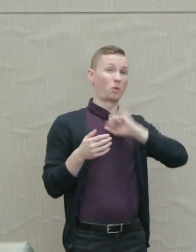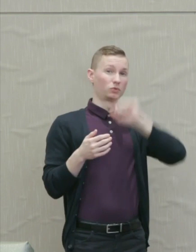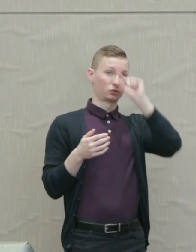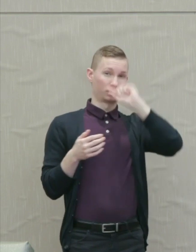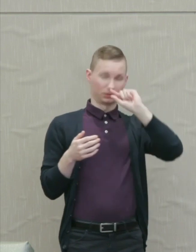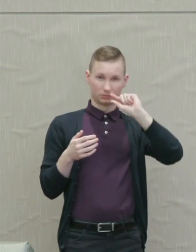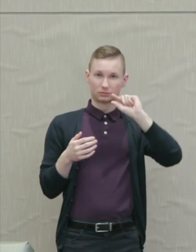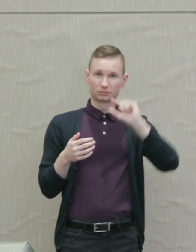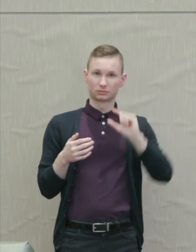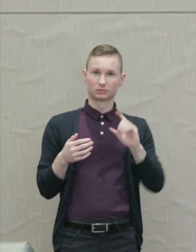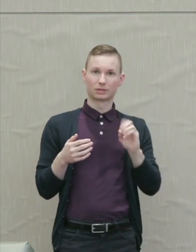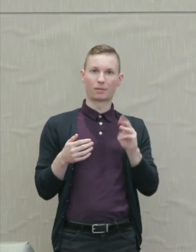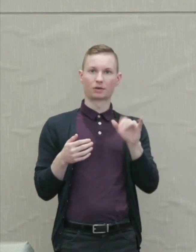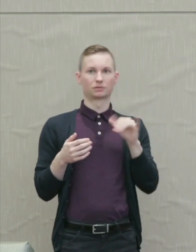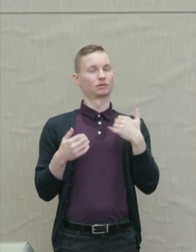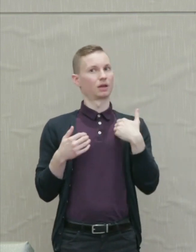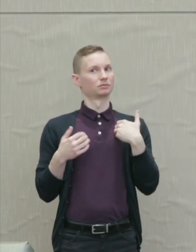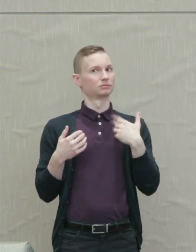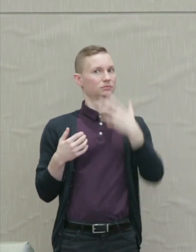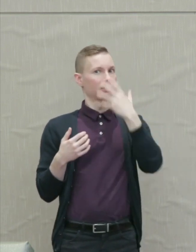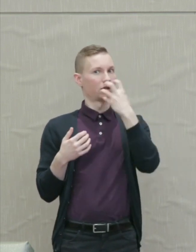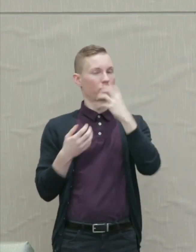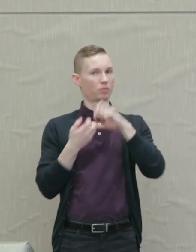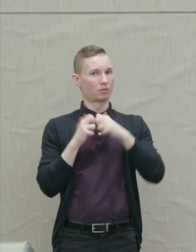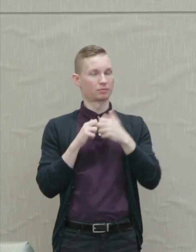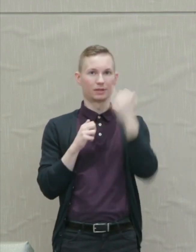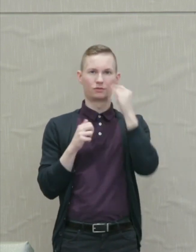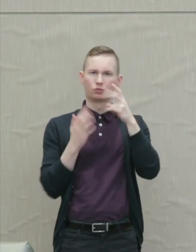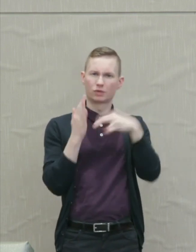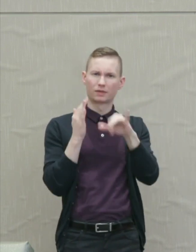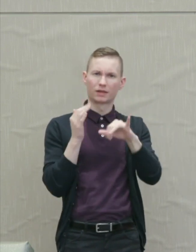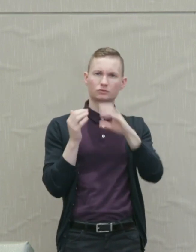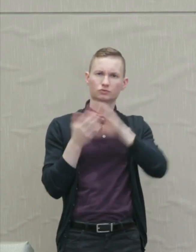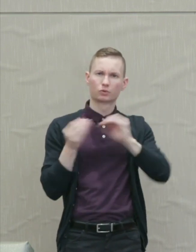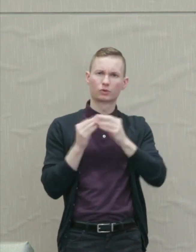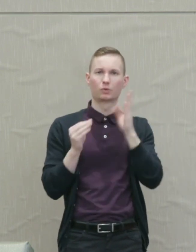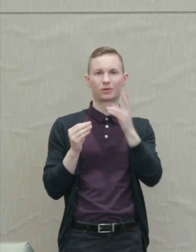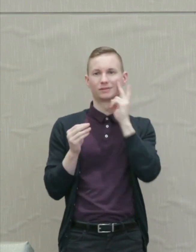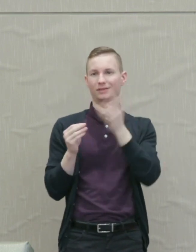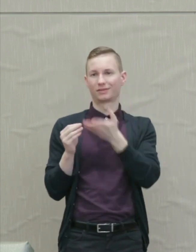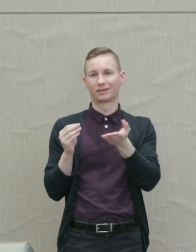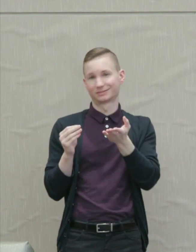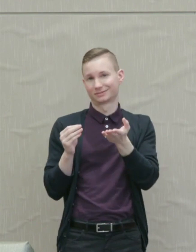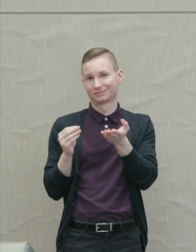problem. If you read the historians you see some things that are not unfamiliar.